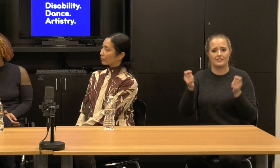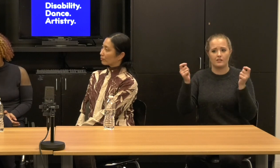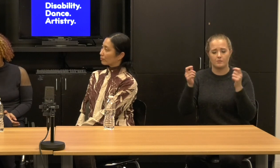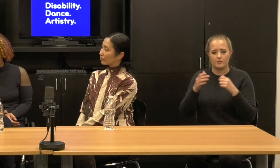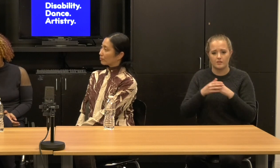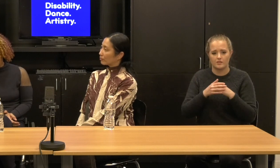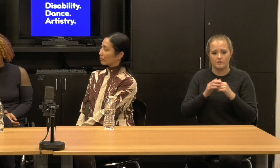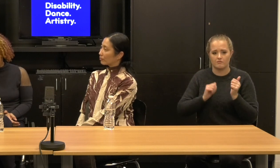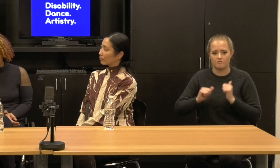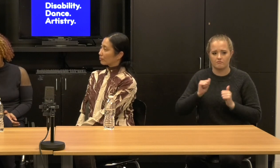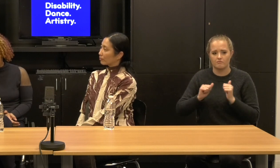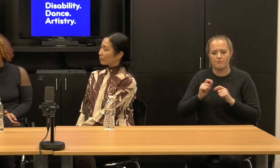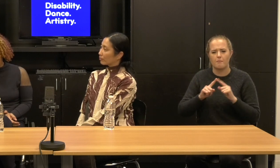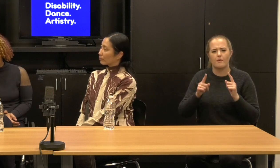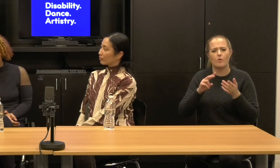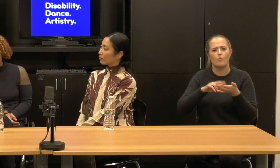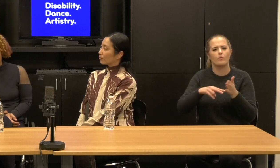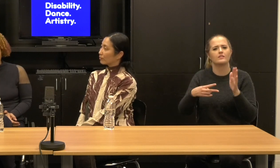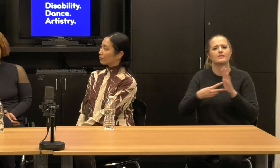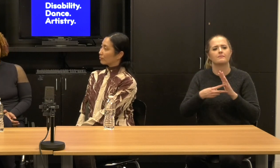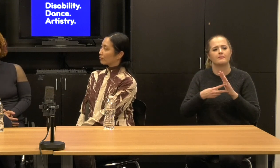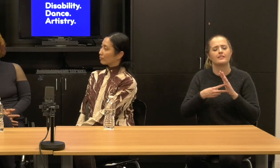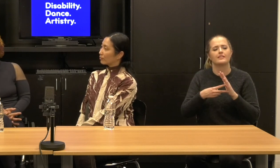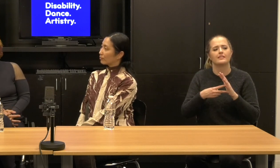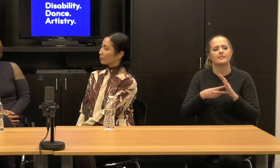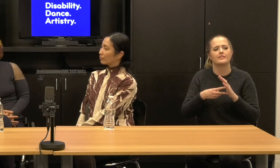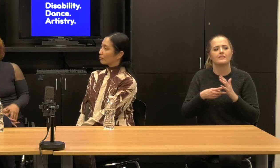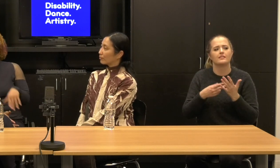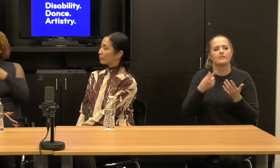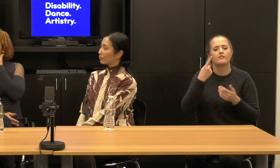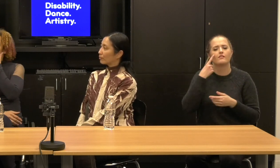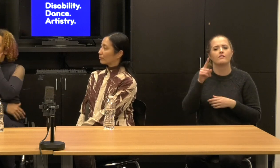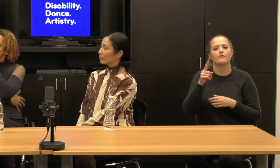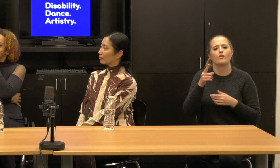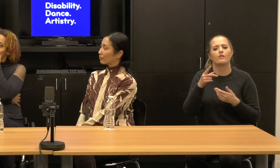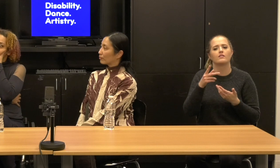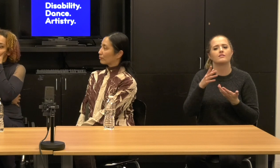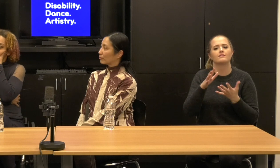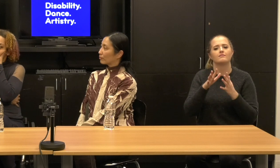What would it mean to build a national, you know, support for disability artistry.